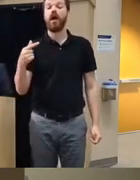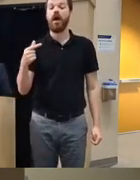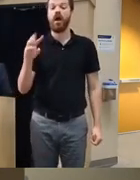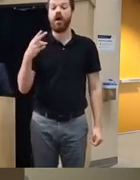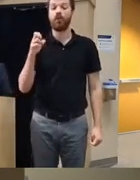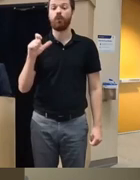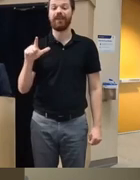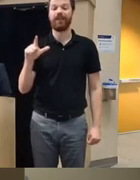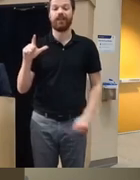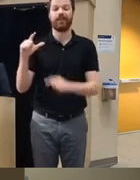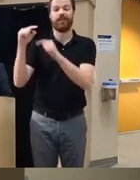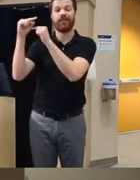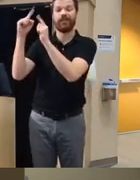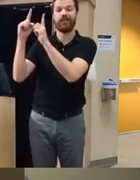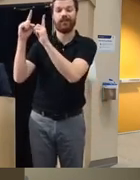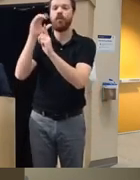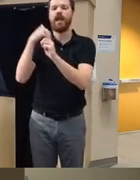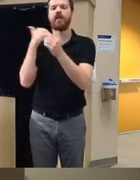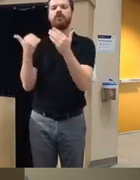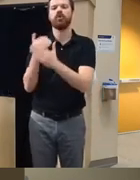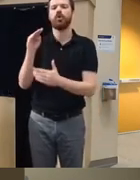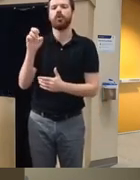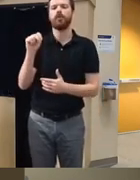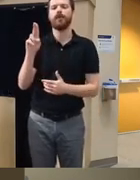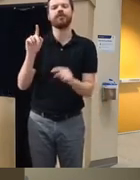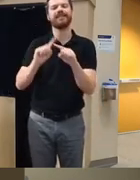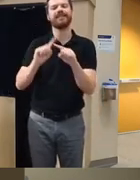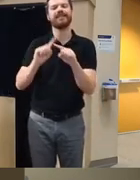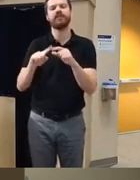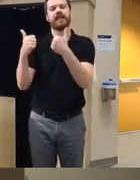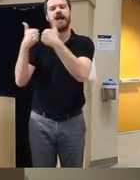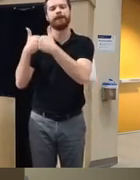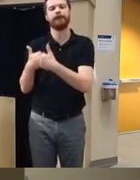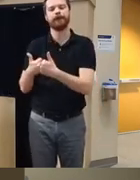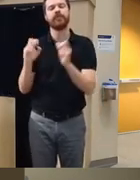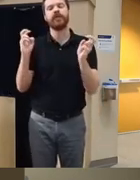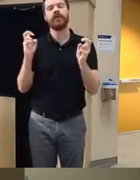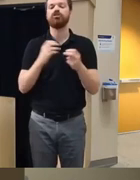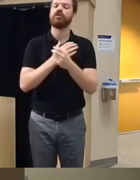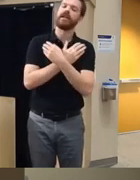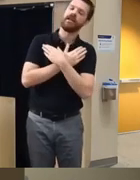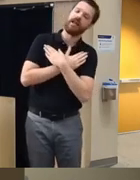here there's going to going to be a new menu of games for relaxing coping skills and distracting